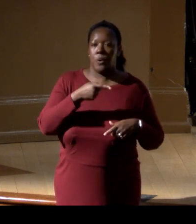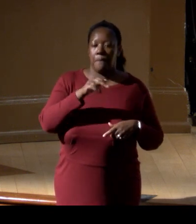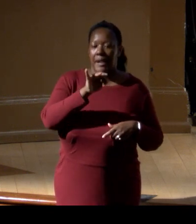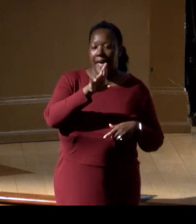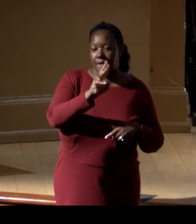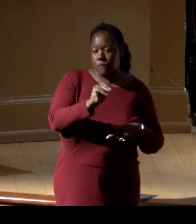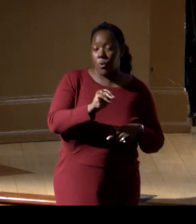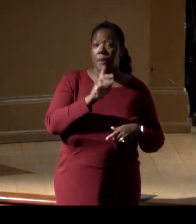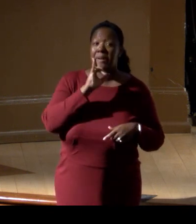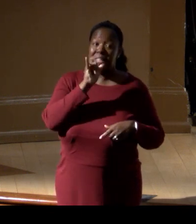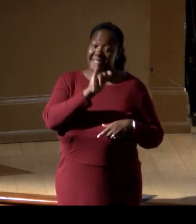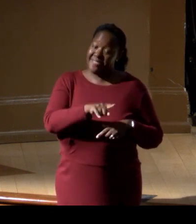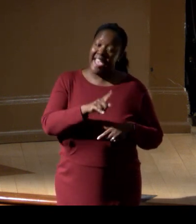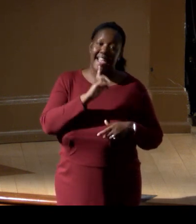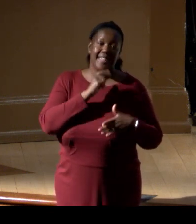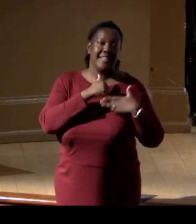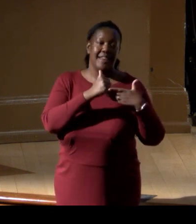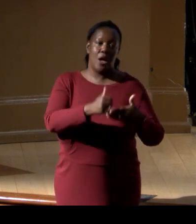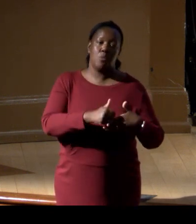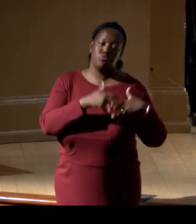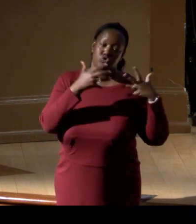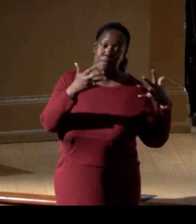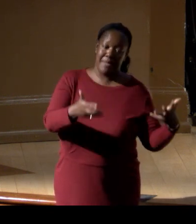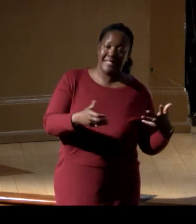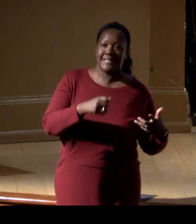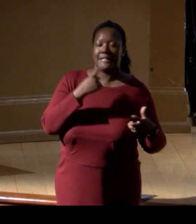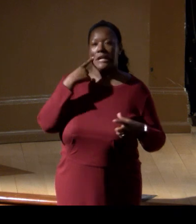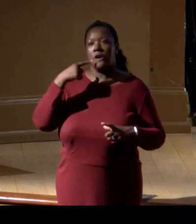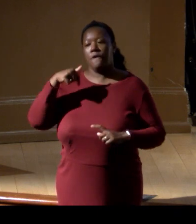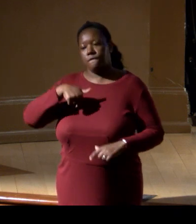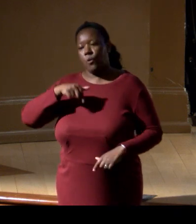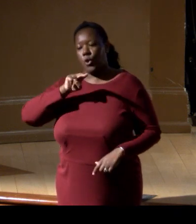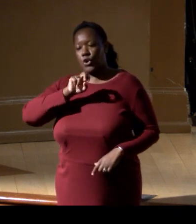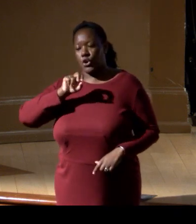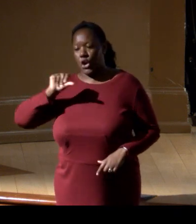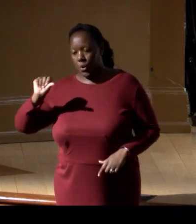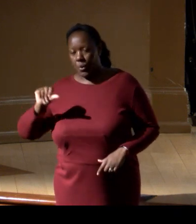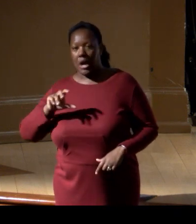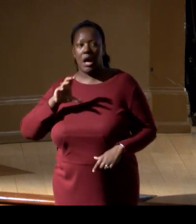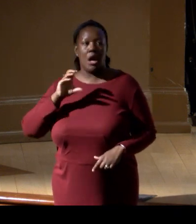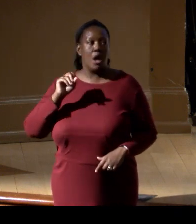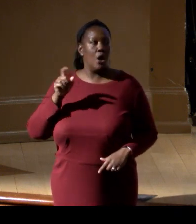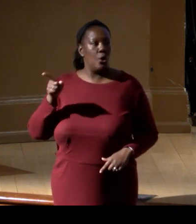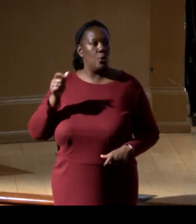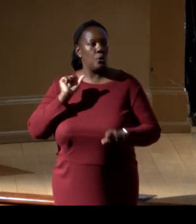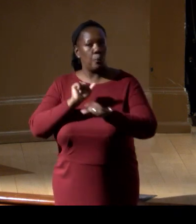that can go tremendously against NOAA, who's, you know, or BOEM, who's working on annual budget cycles,